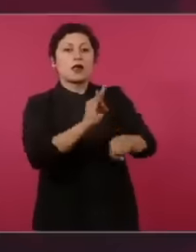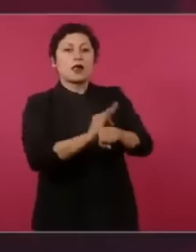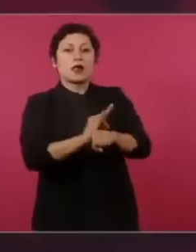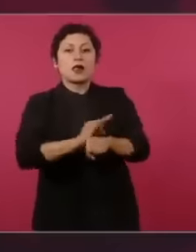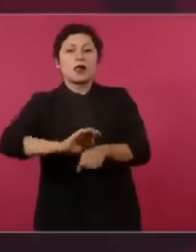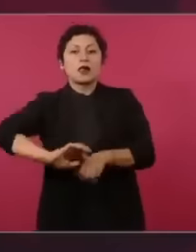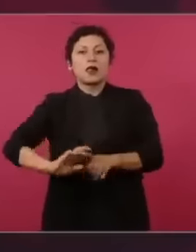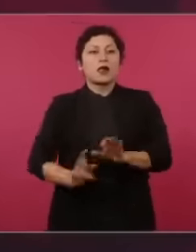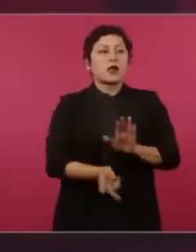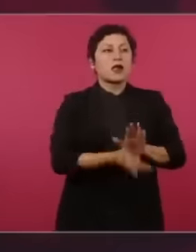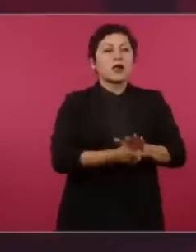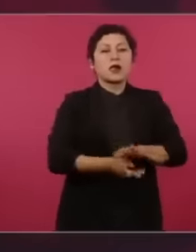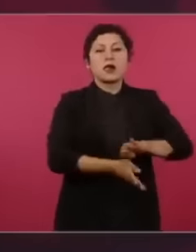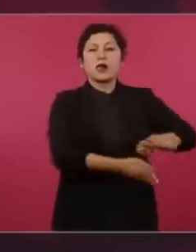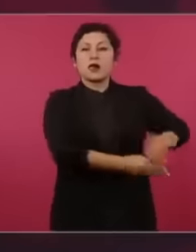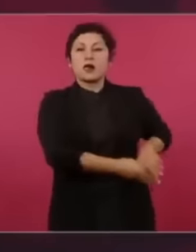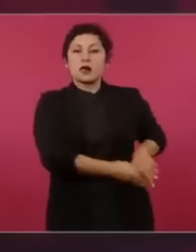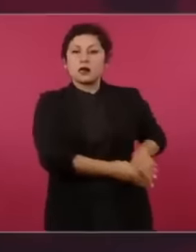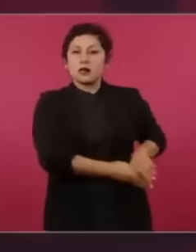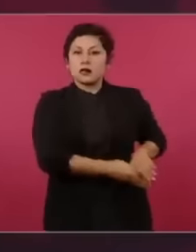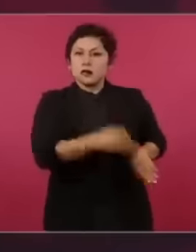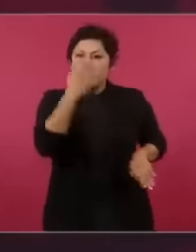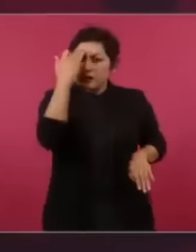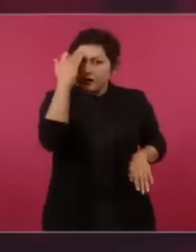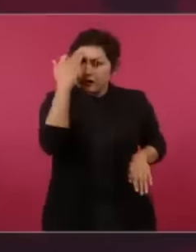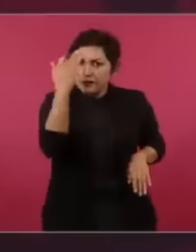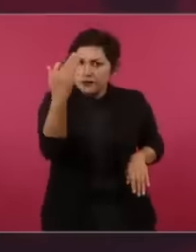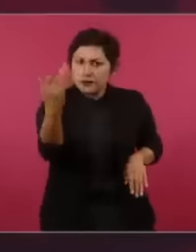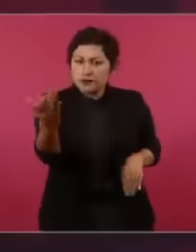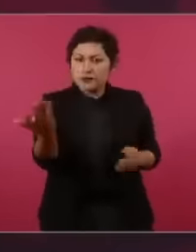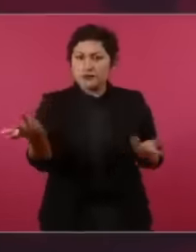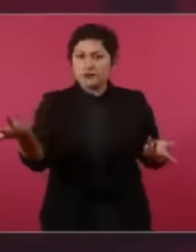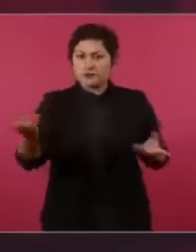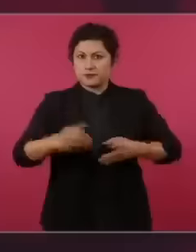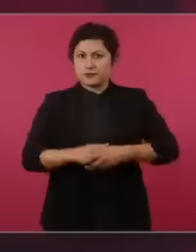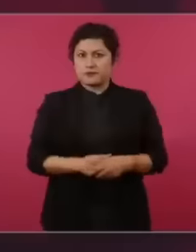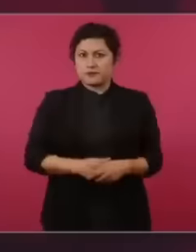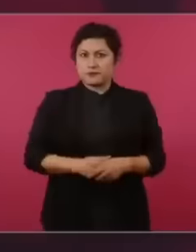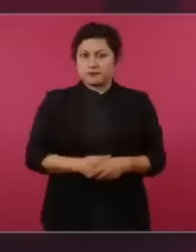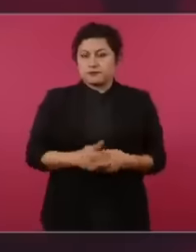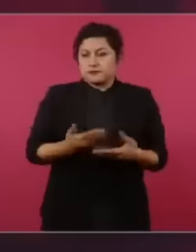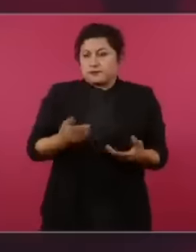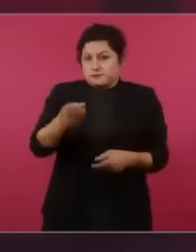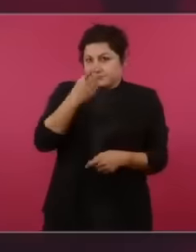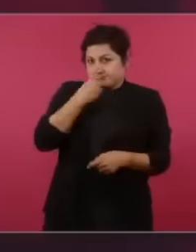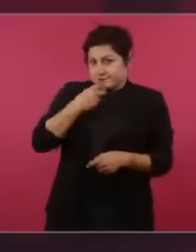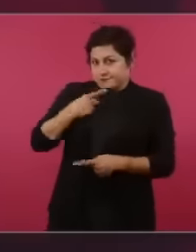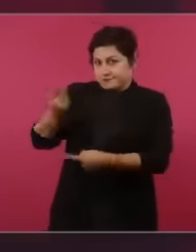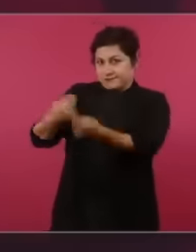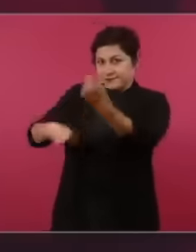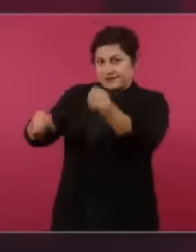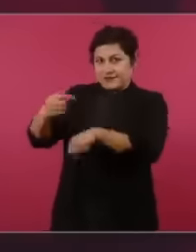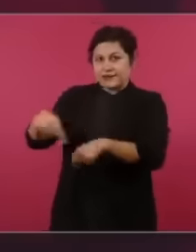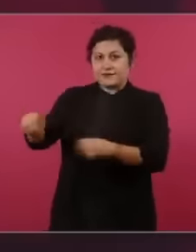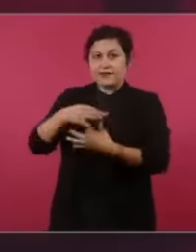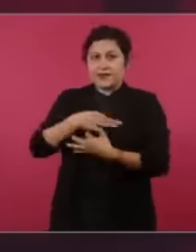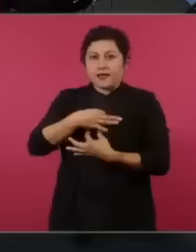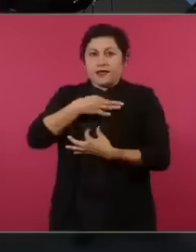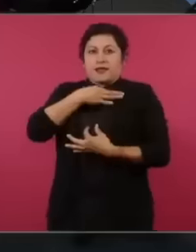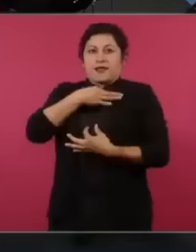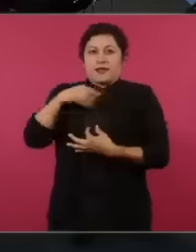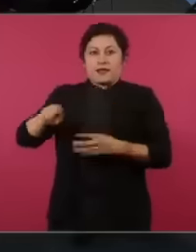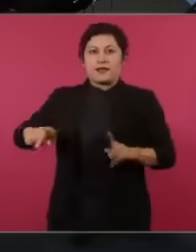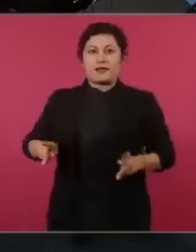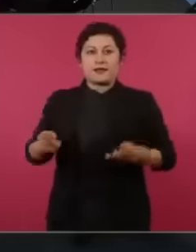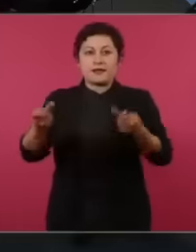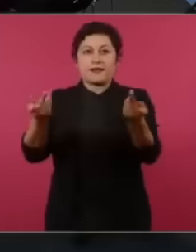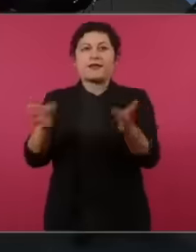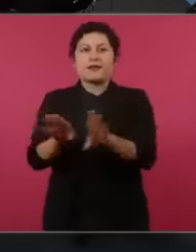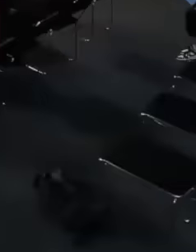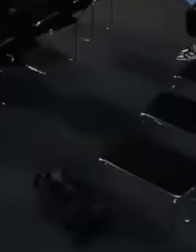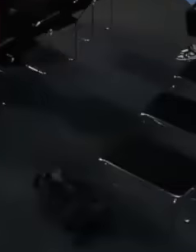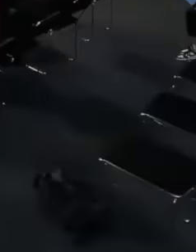how much can they earn selling the ties What is the name of the brand